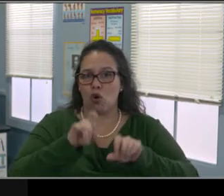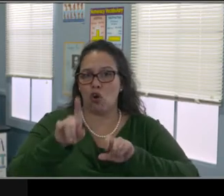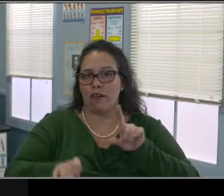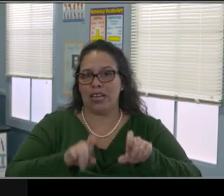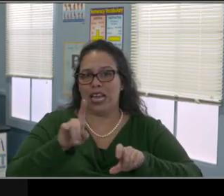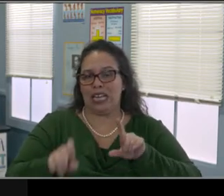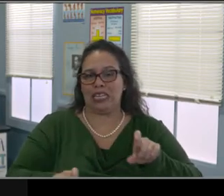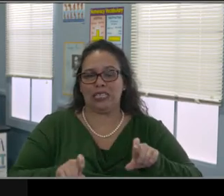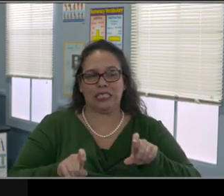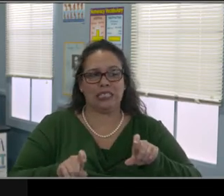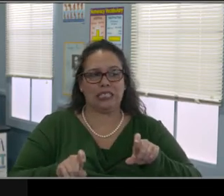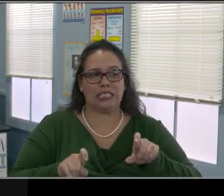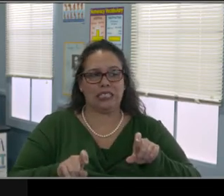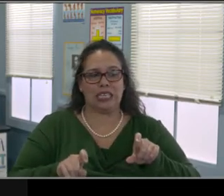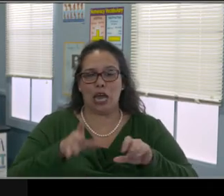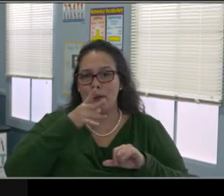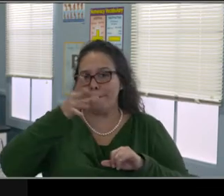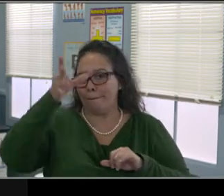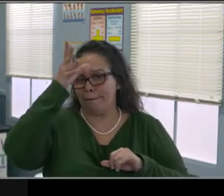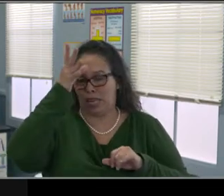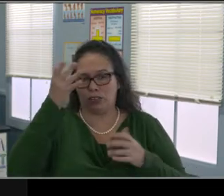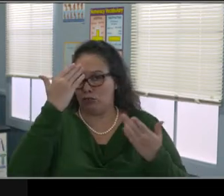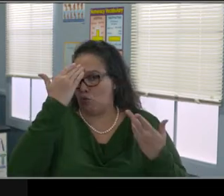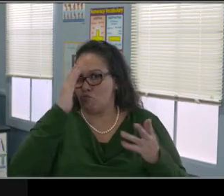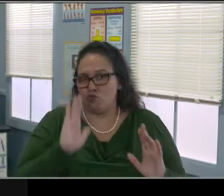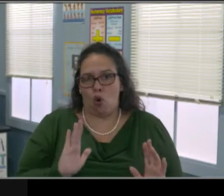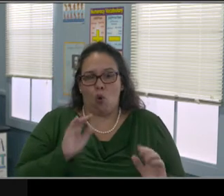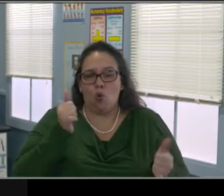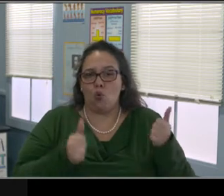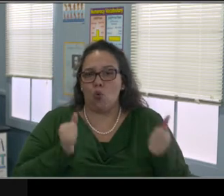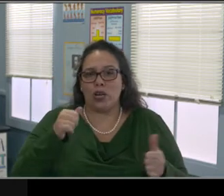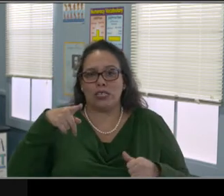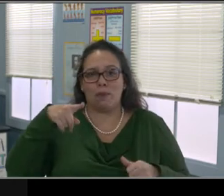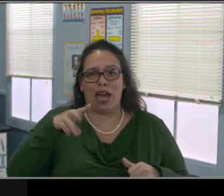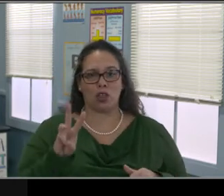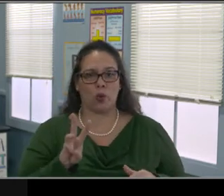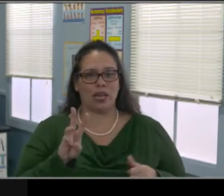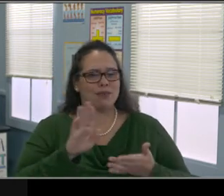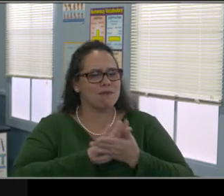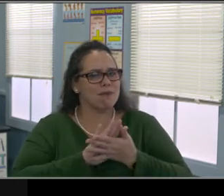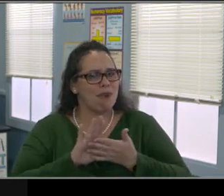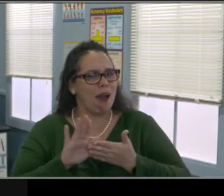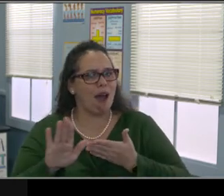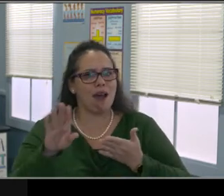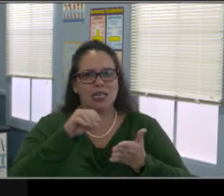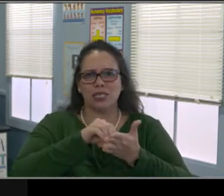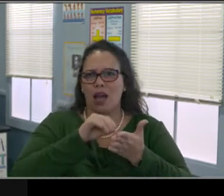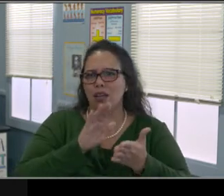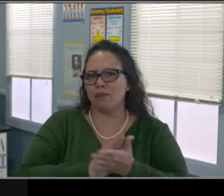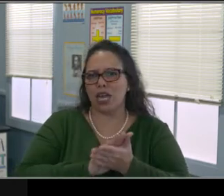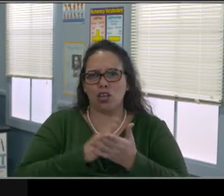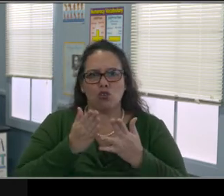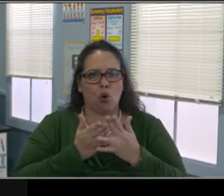because of the size of their school. So this document will help you as far as to know